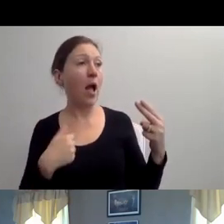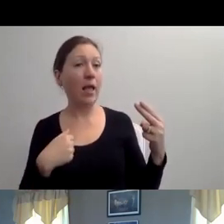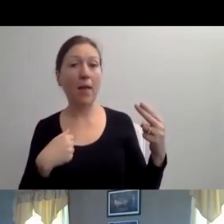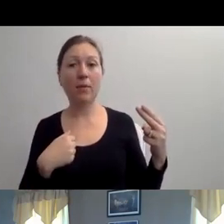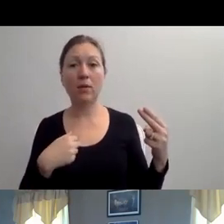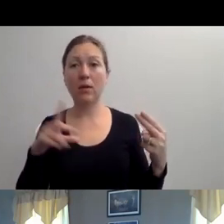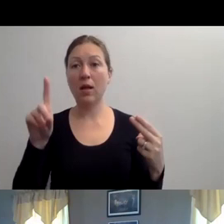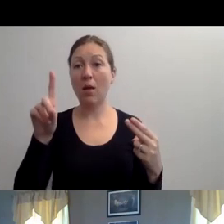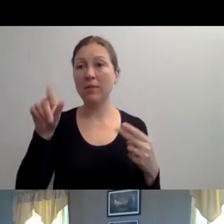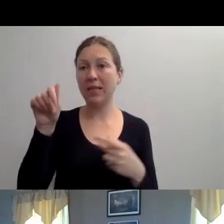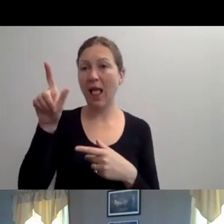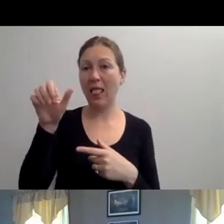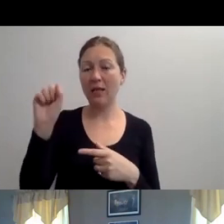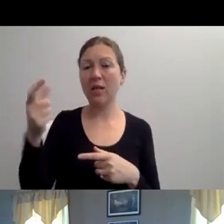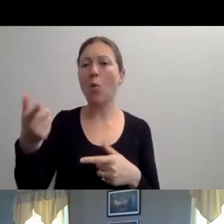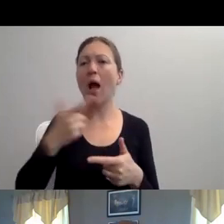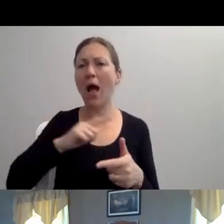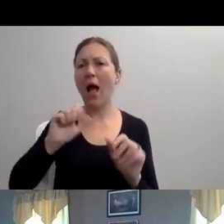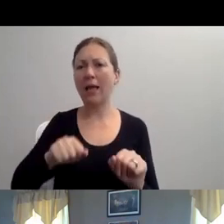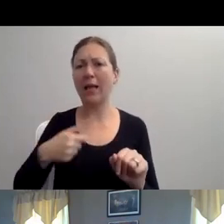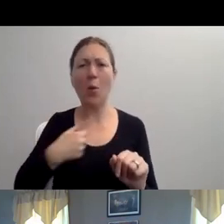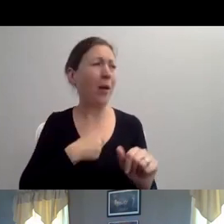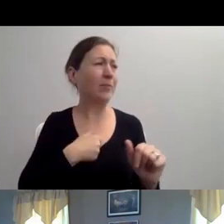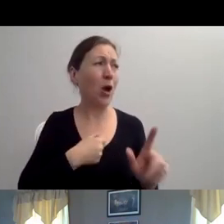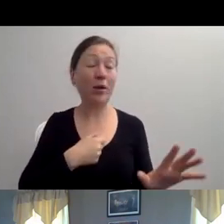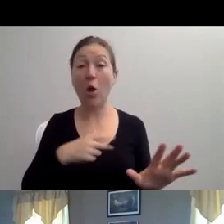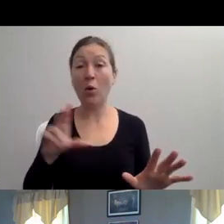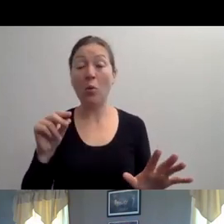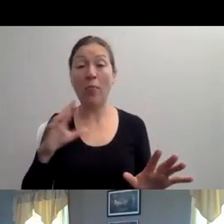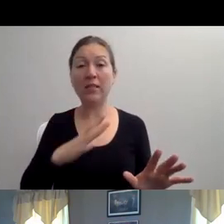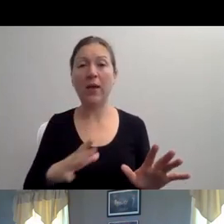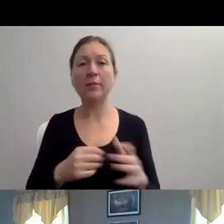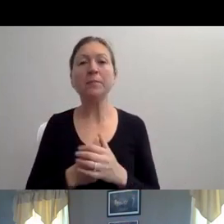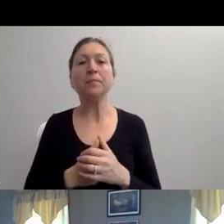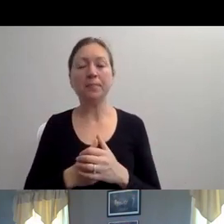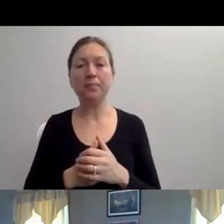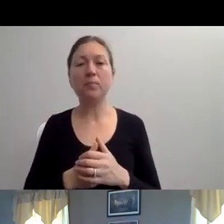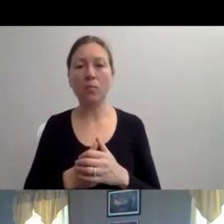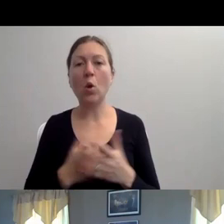THESE ARE THE ADDITIONAL RESOURCES I'LL BE SURE TO INCLUDE IN THE E-MAIL THAT IS SENT